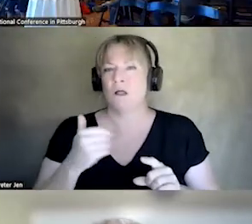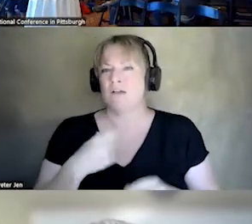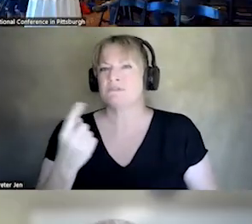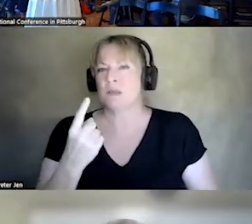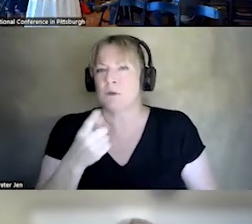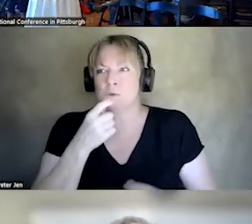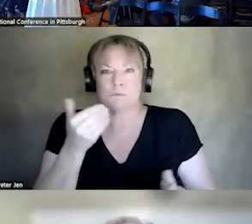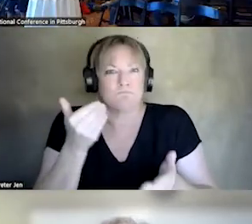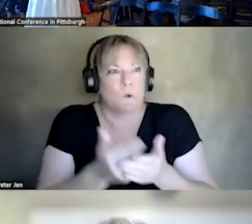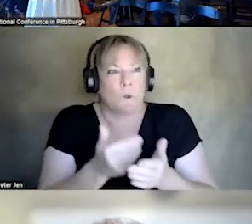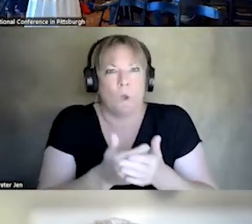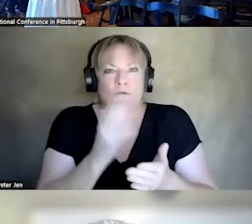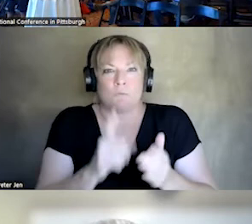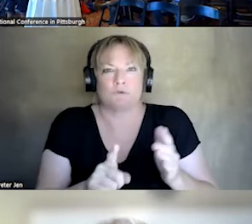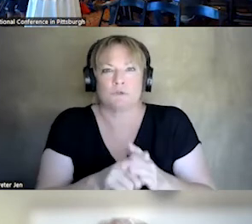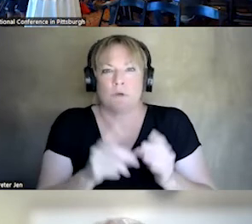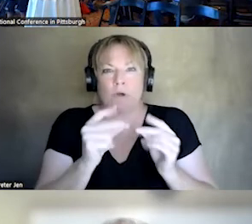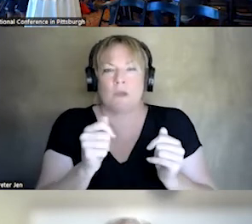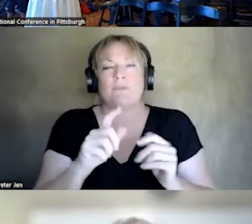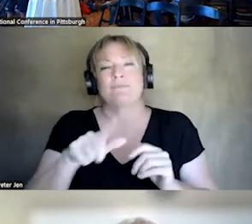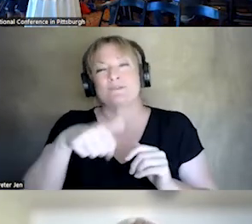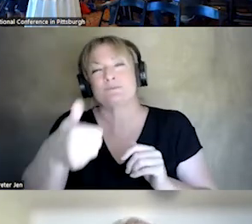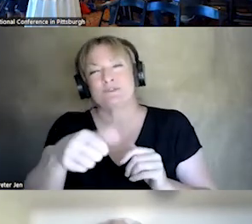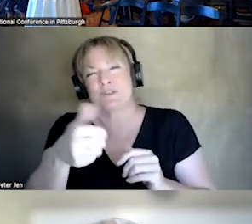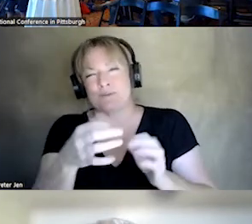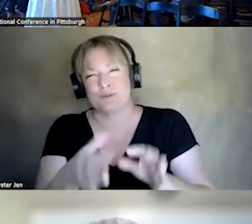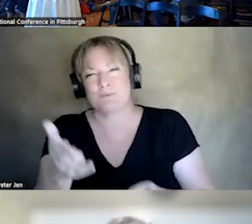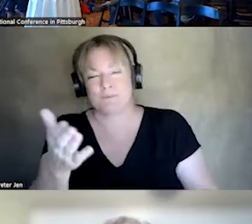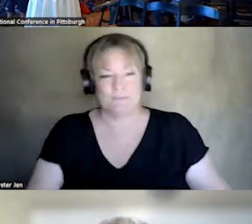CLOSE THAT IS GOING TO RESPOND. AND THEN, I AM GOING TO SAY, DOES AN AMBULANCE COME?